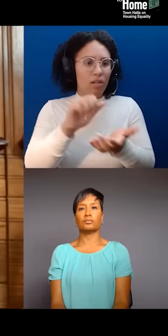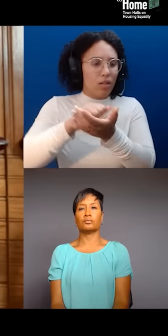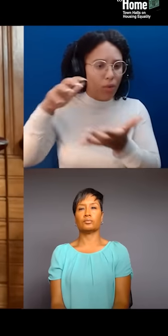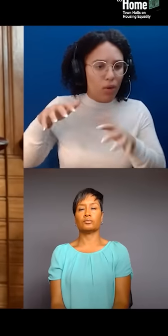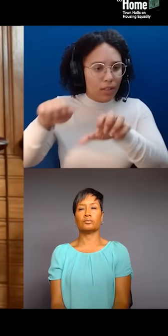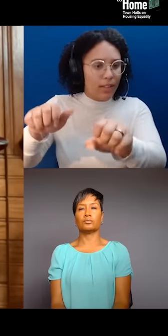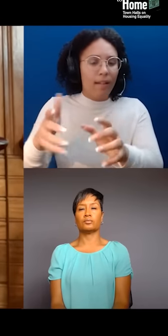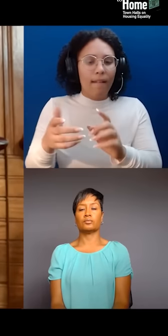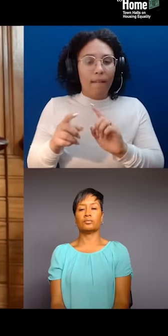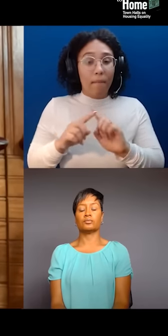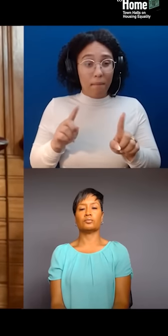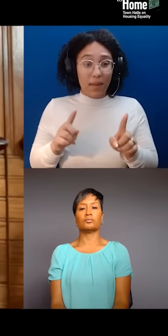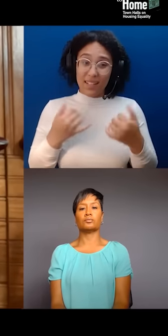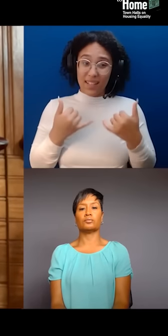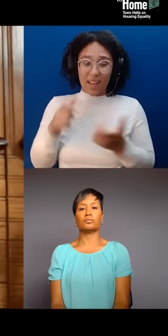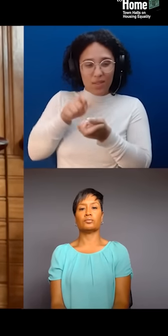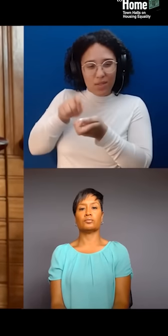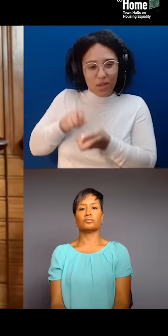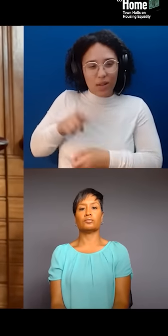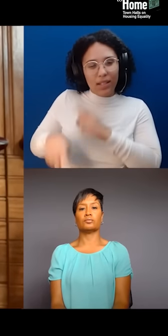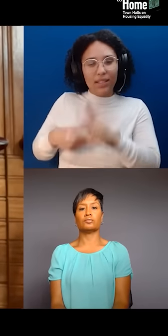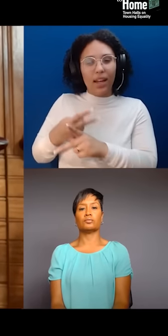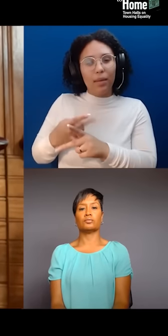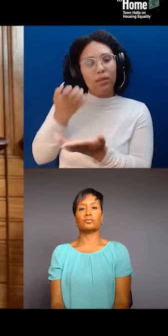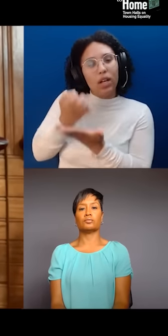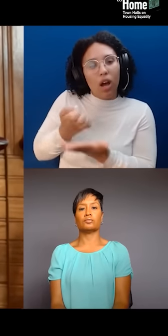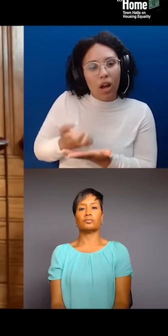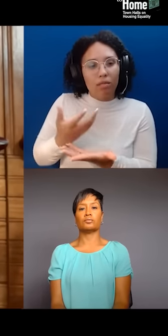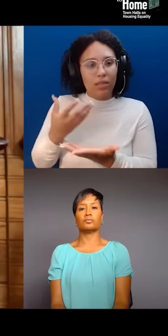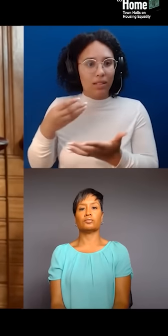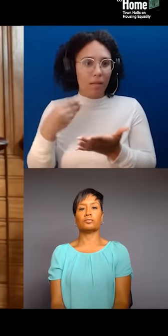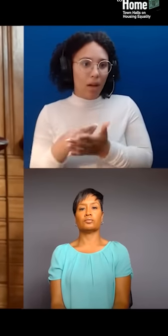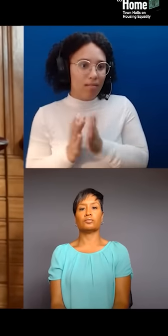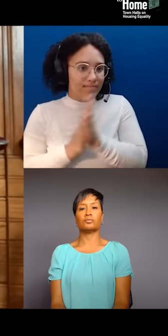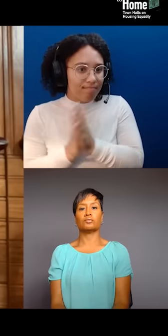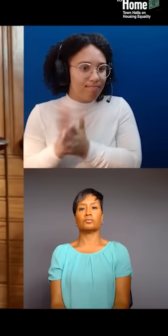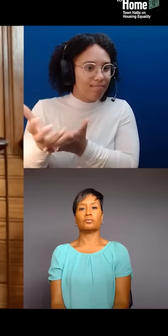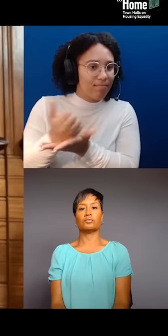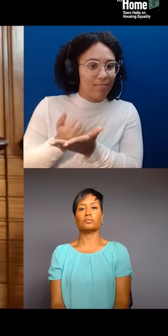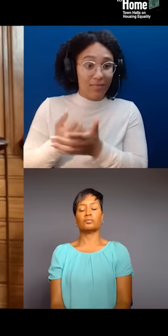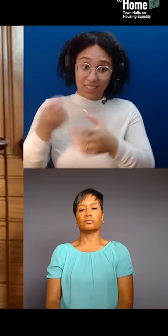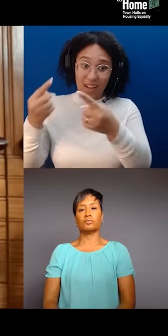But think really carefully about the relations that you're building and think about them long-term